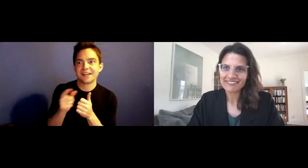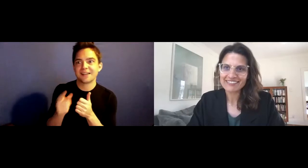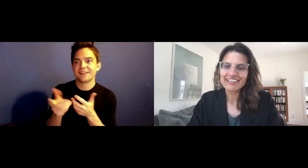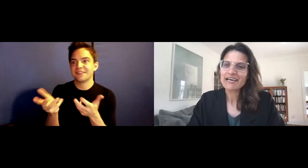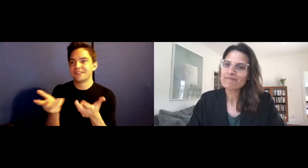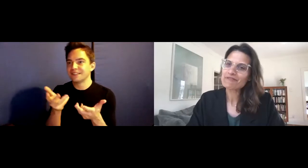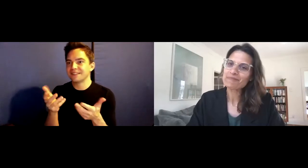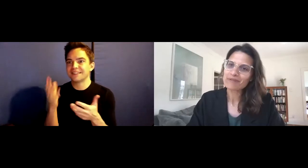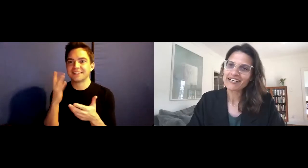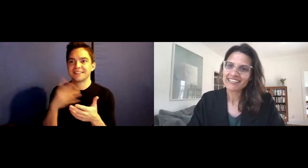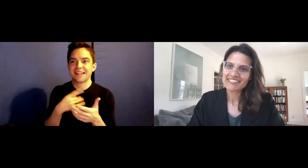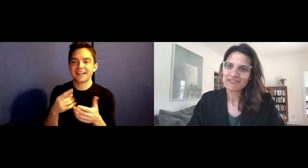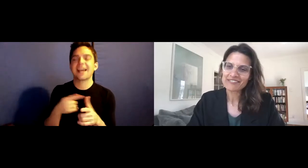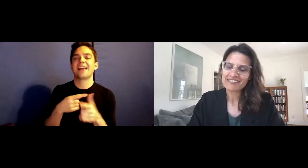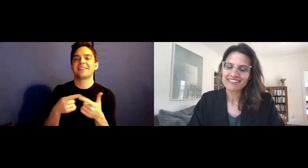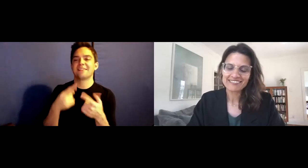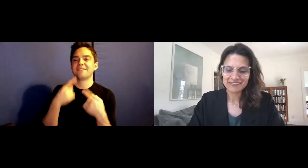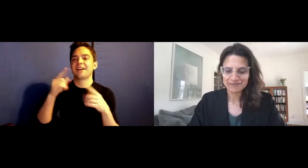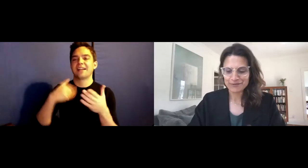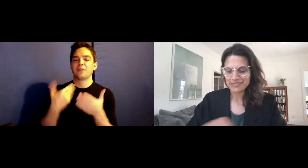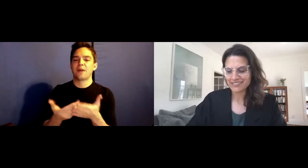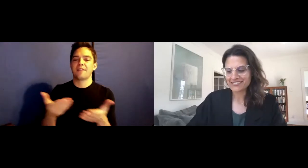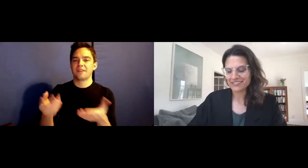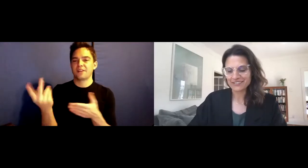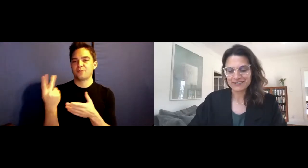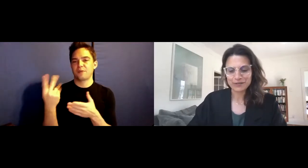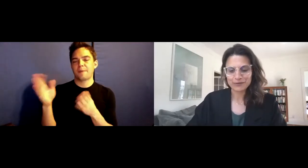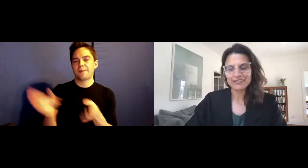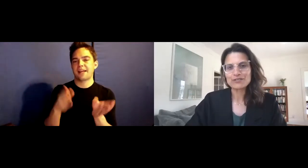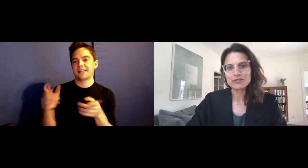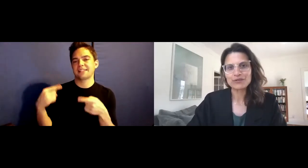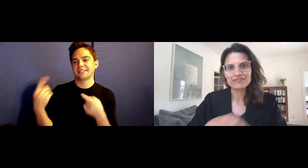didn't arrive. But then it arrived, and we have been planning this ever since. And for reasons that are totally intuitive